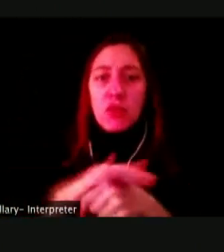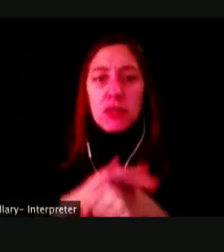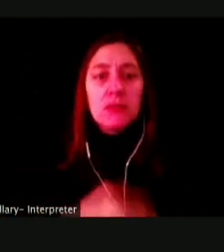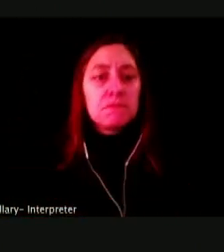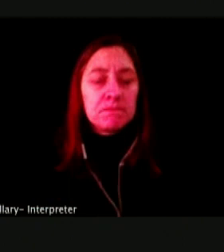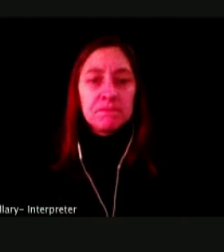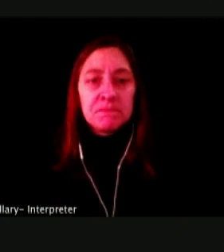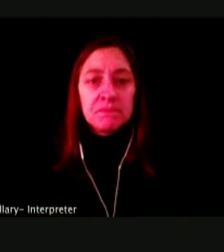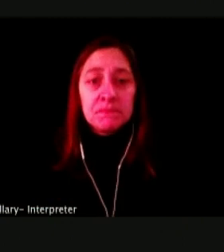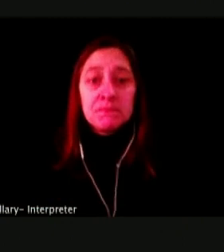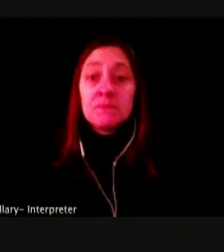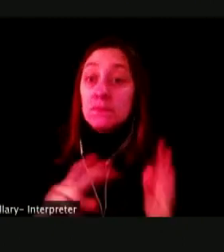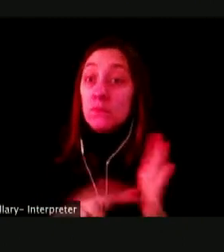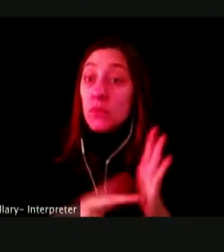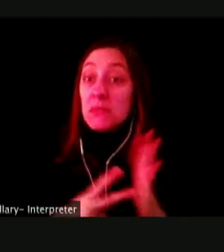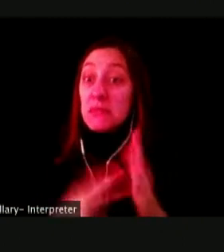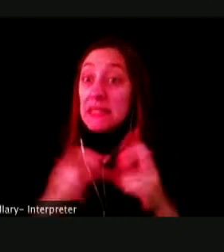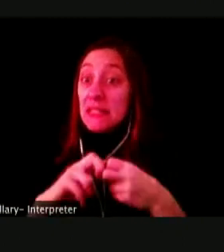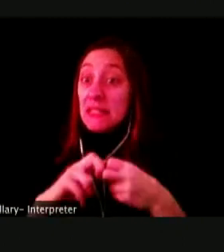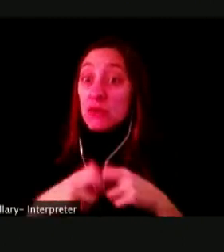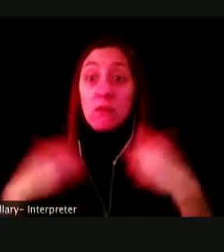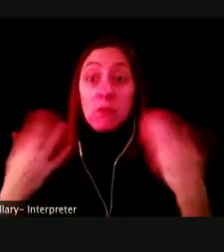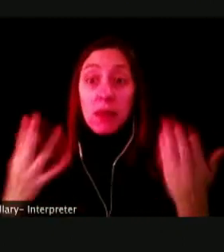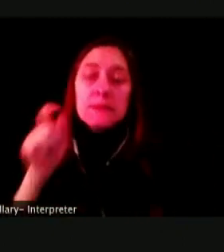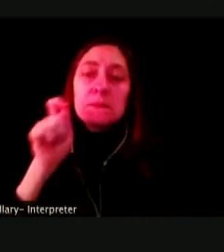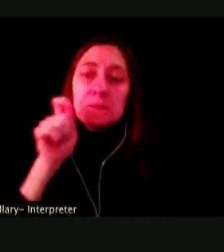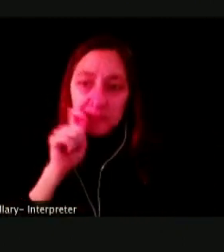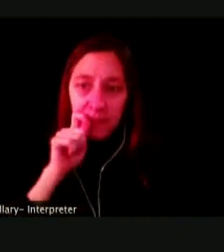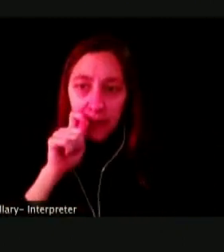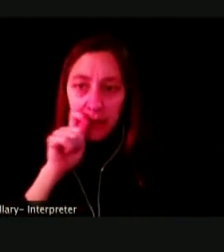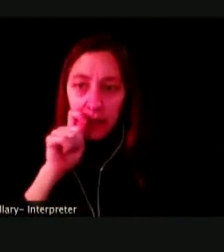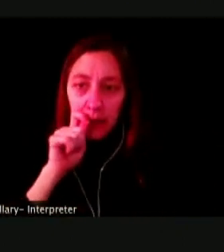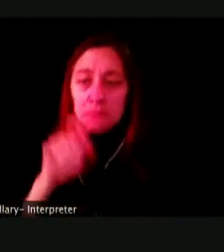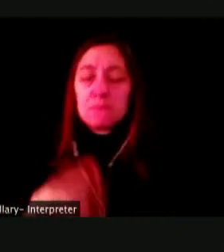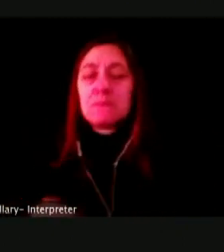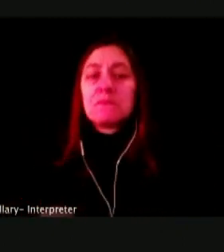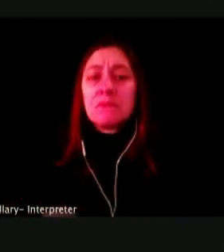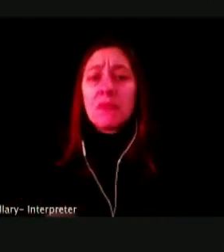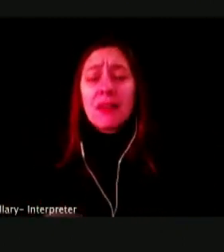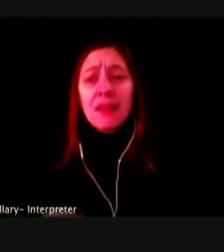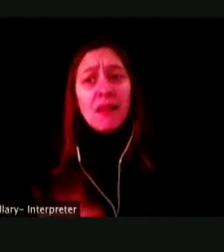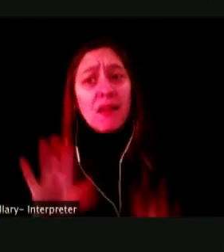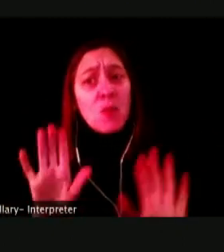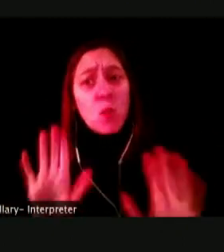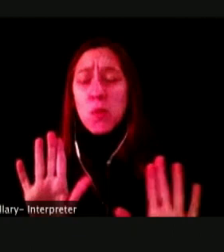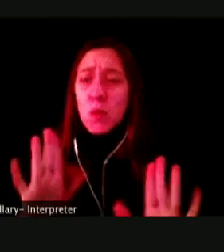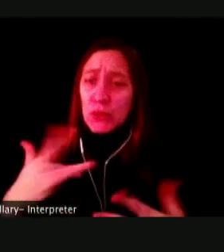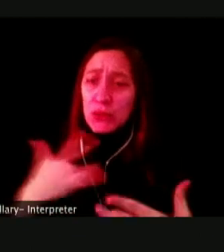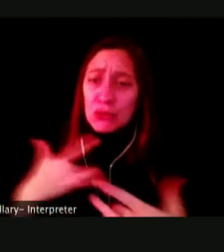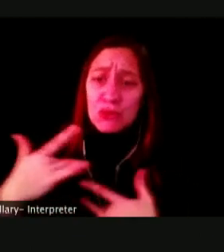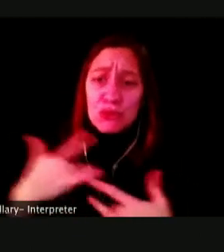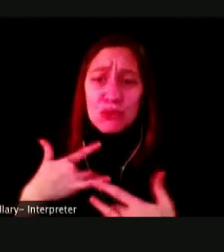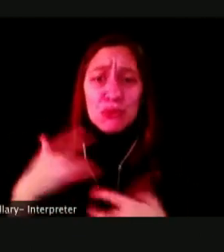WHICH BRINGS US TO THE ISSUE OF VAPING, WHICH IS EXTREMELY CONCERNING BECAUSE IT IS VERY